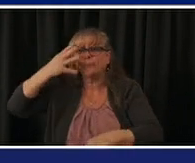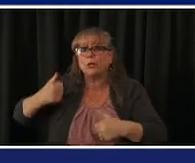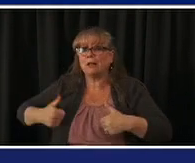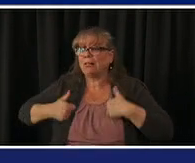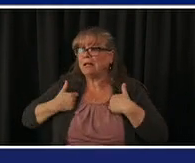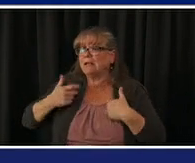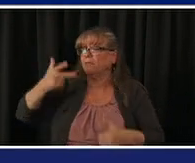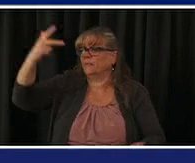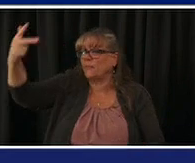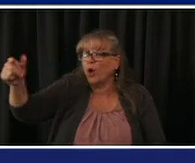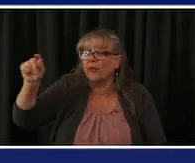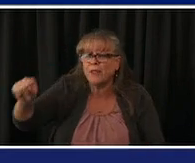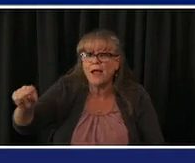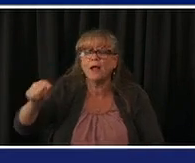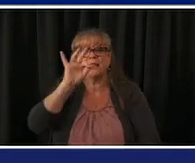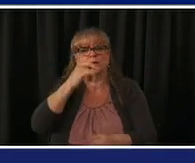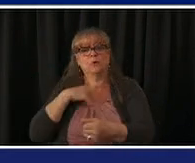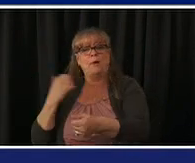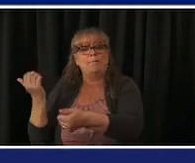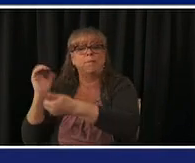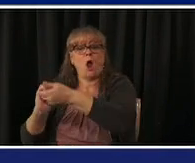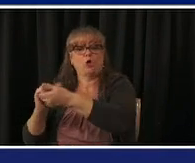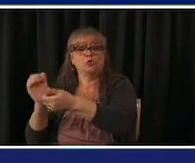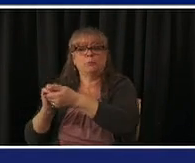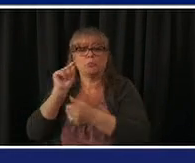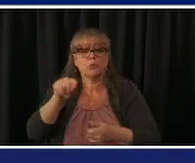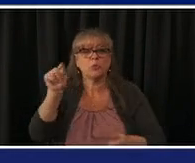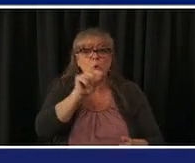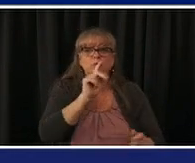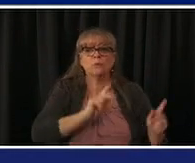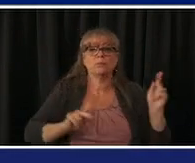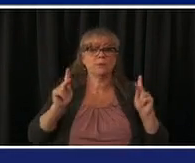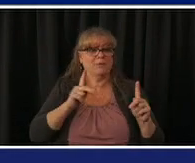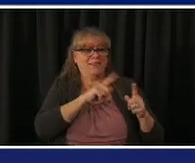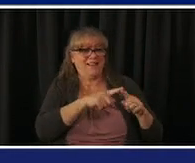the same communities the equity outreach team will continue providing staffing support to